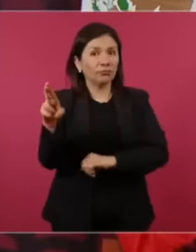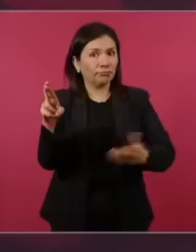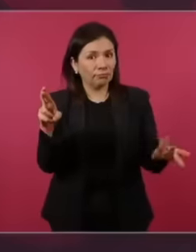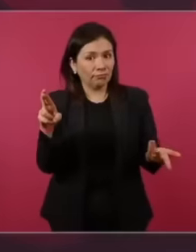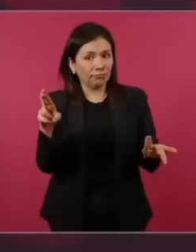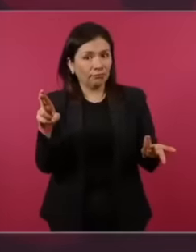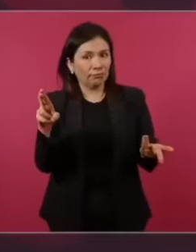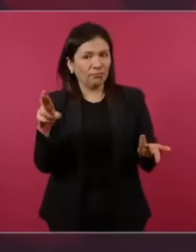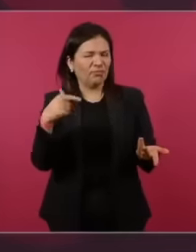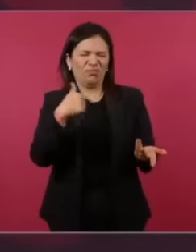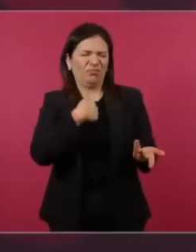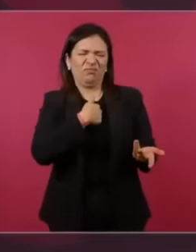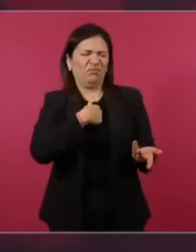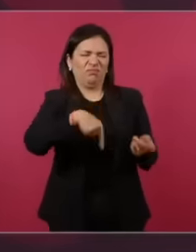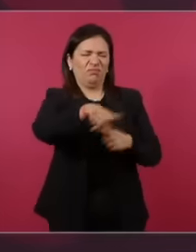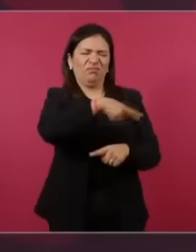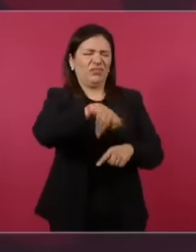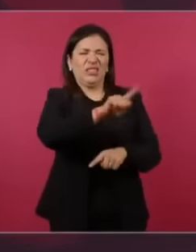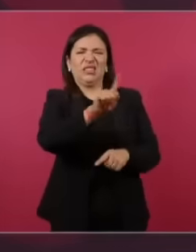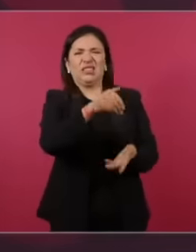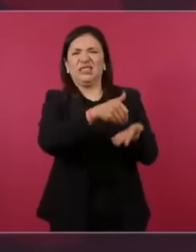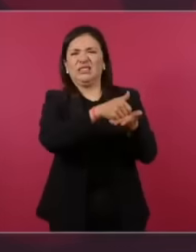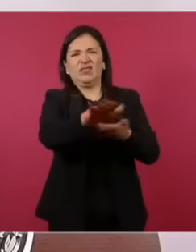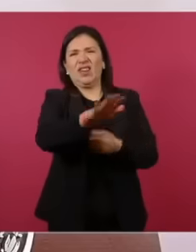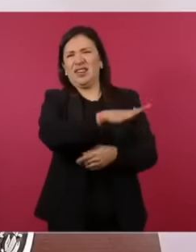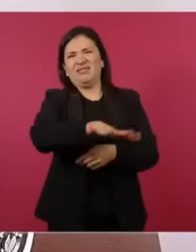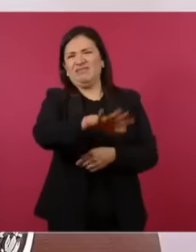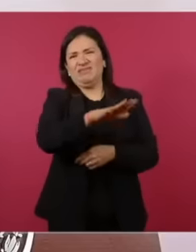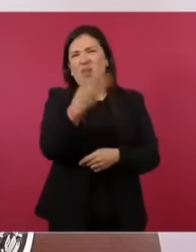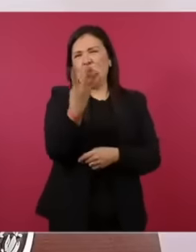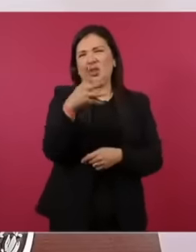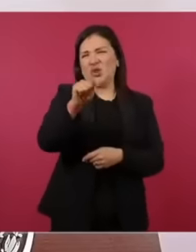us to leave because